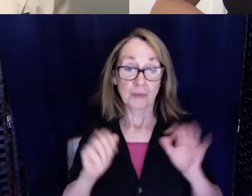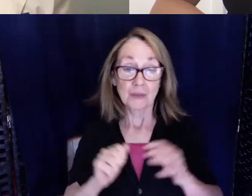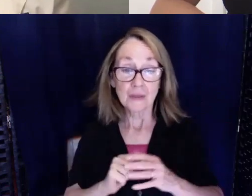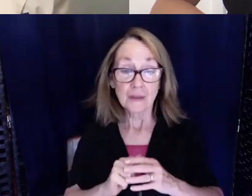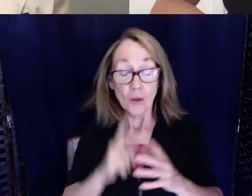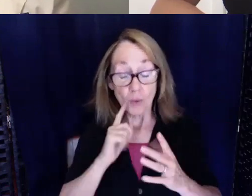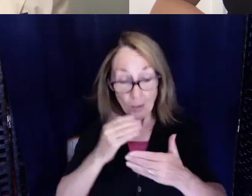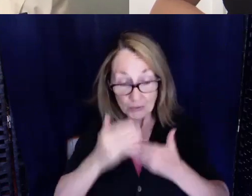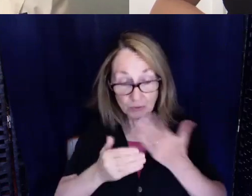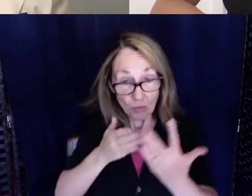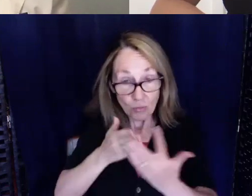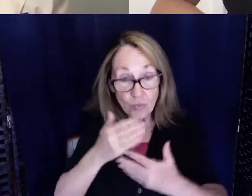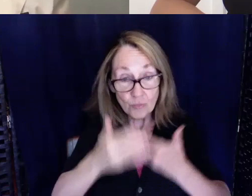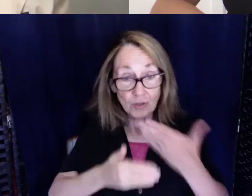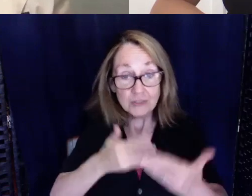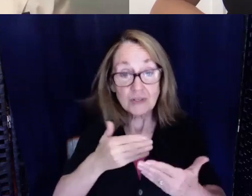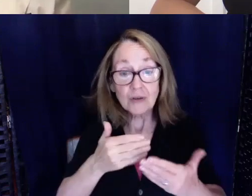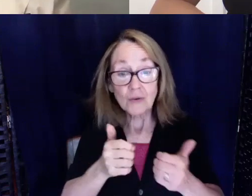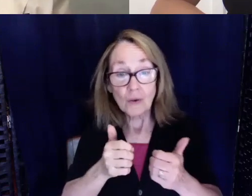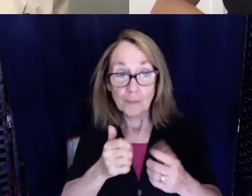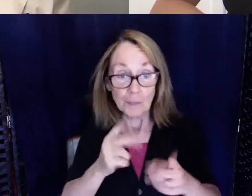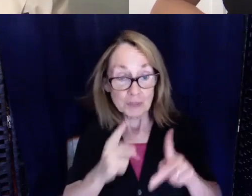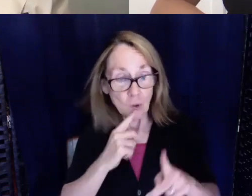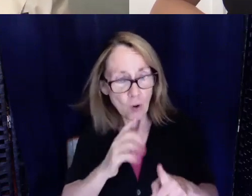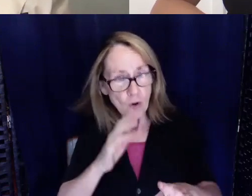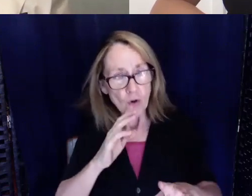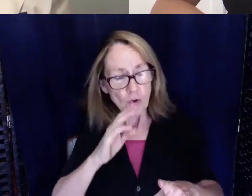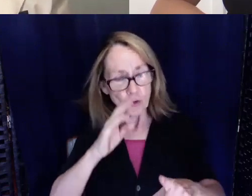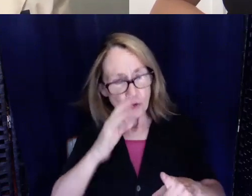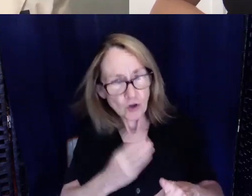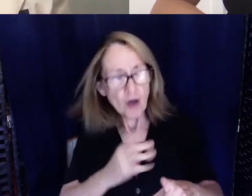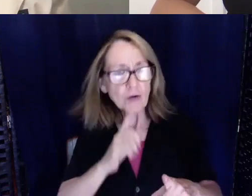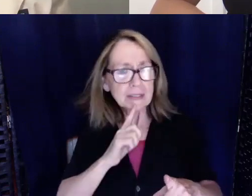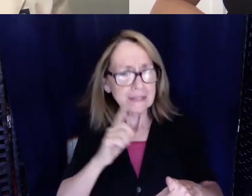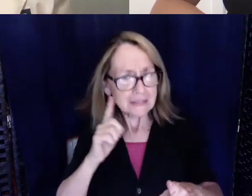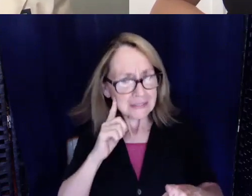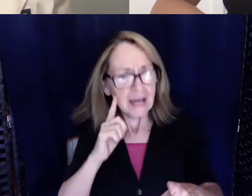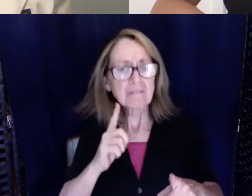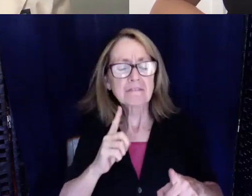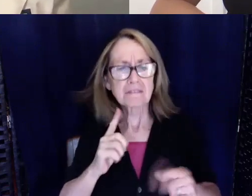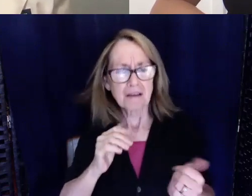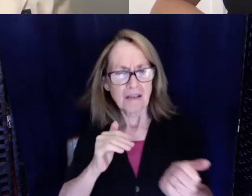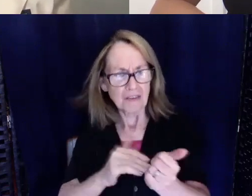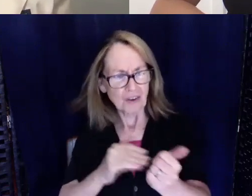with your daughter is deaf, you need to give her hearing aids, that whole process. The doctor was telling my parents that I